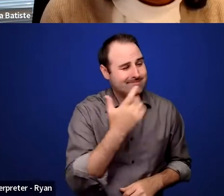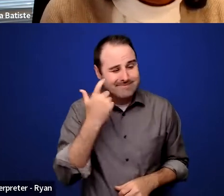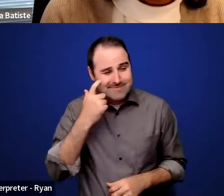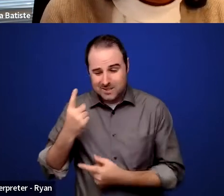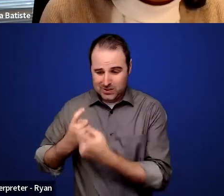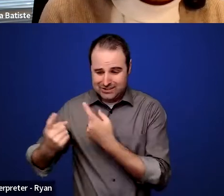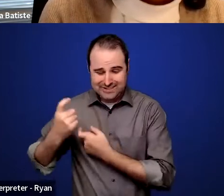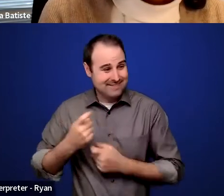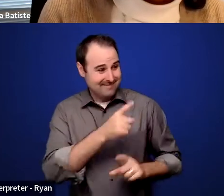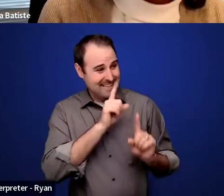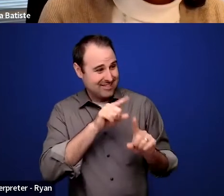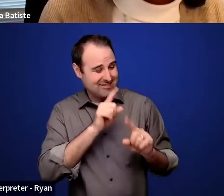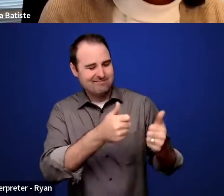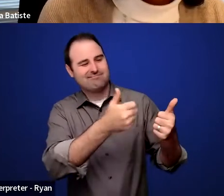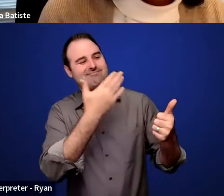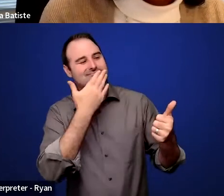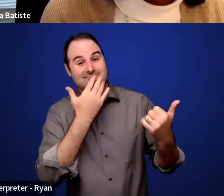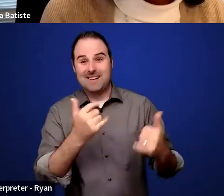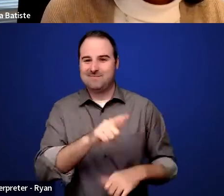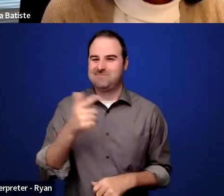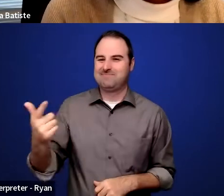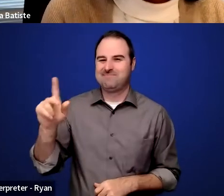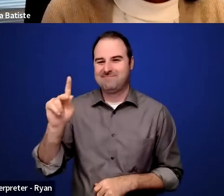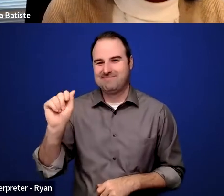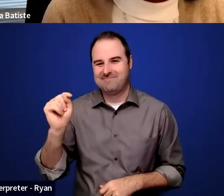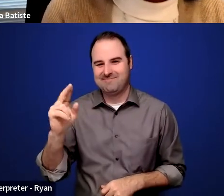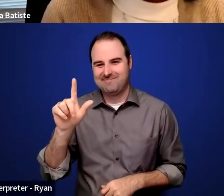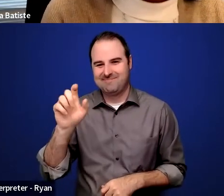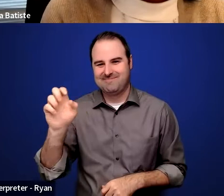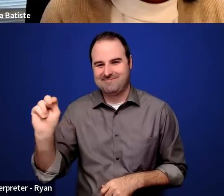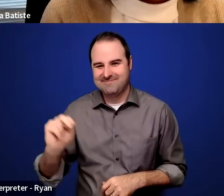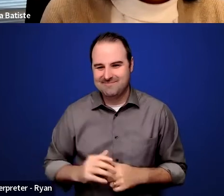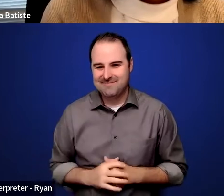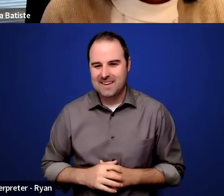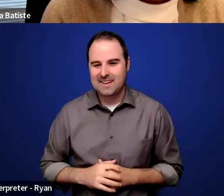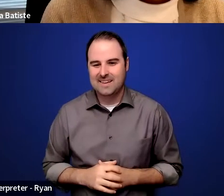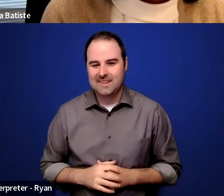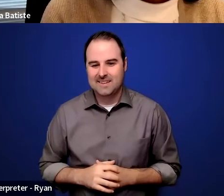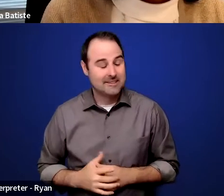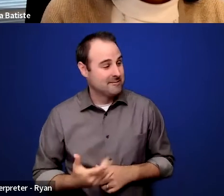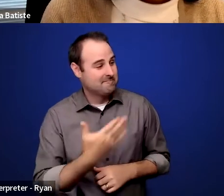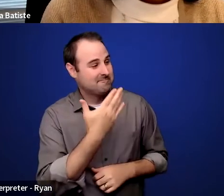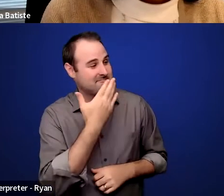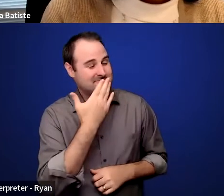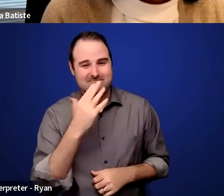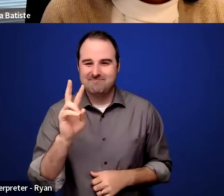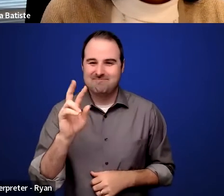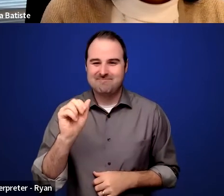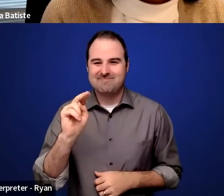I'm gonna hand it back off to Kathleen. Thank you. - Thanks Vanessa. Thanks Vanessa, and thanks for handling all those questions